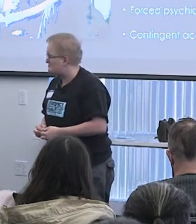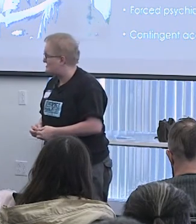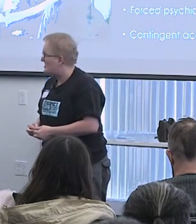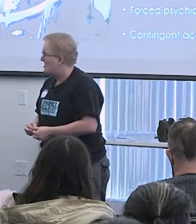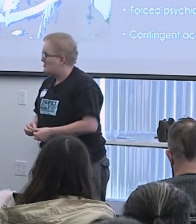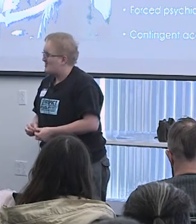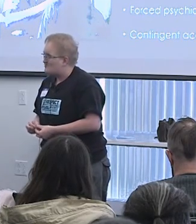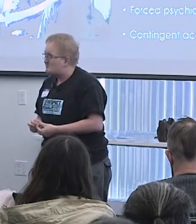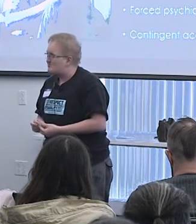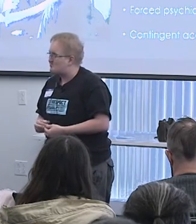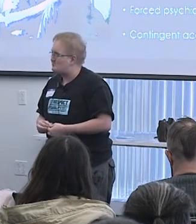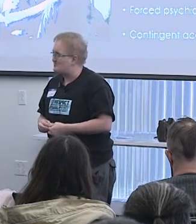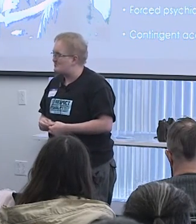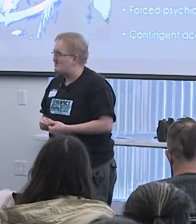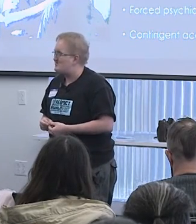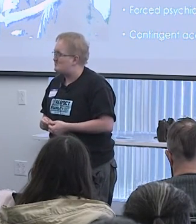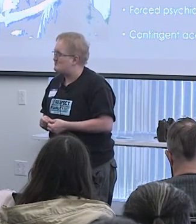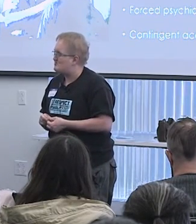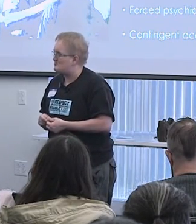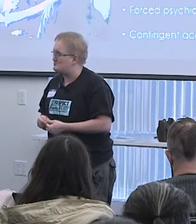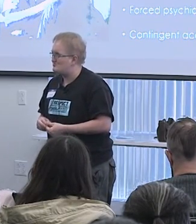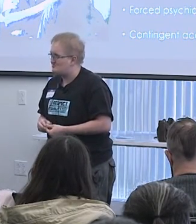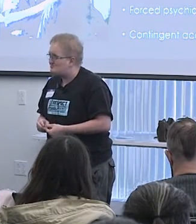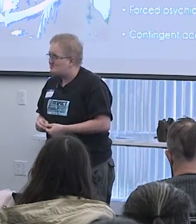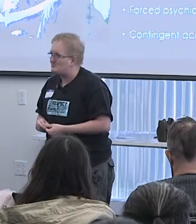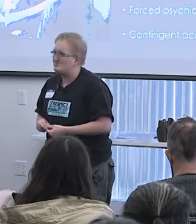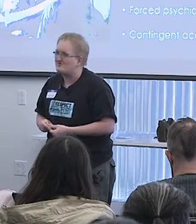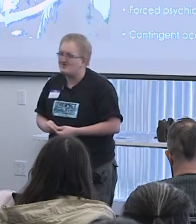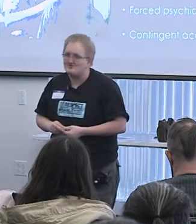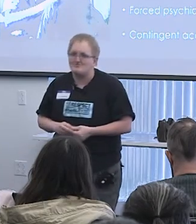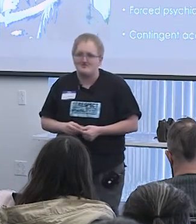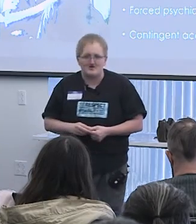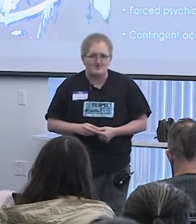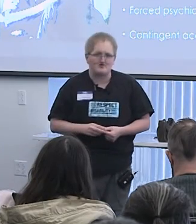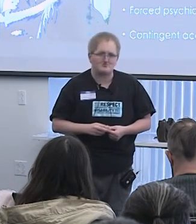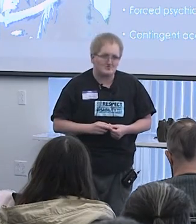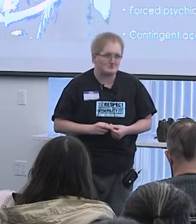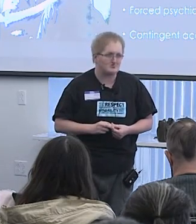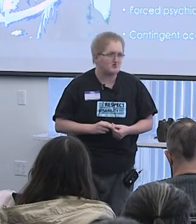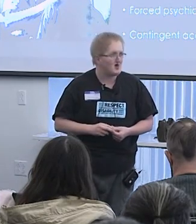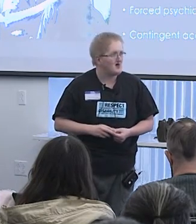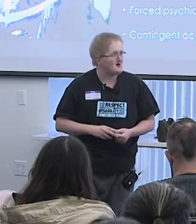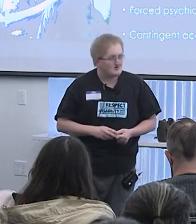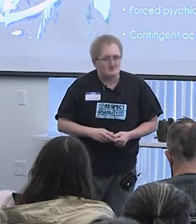that doesn't necessarily need to be cured or do so in a way that will make things worse.